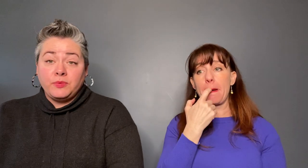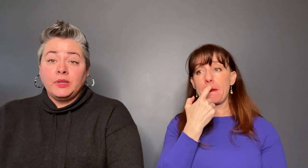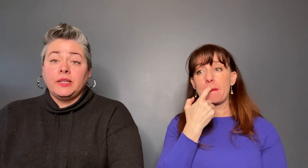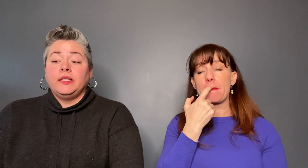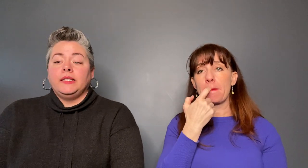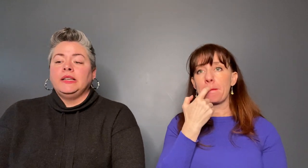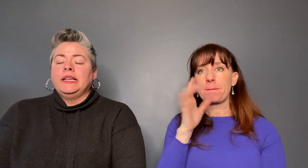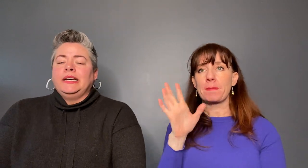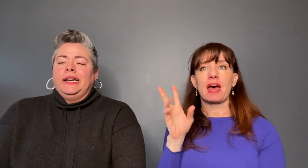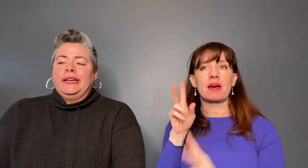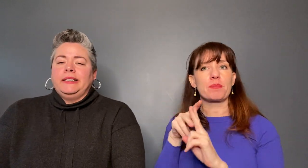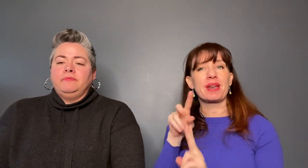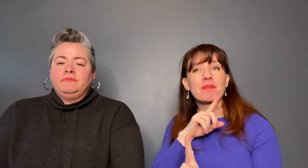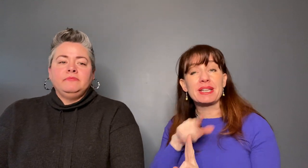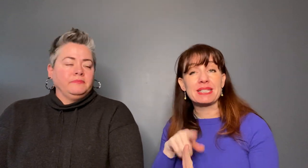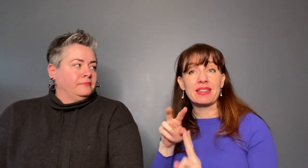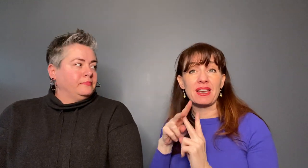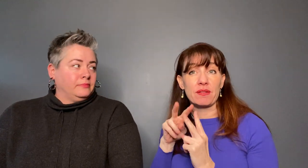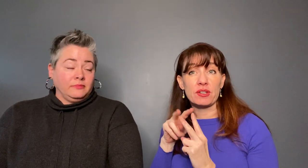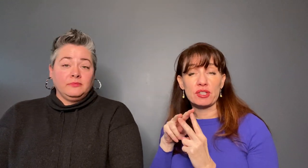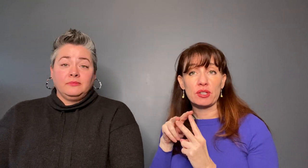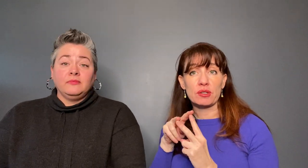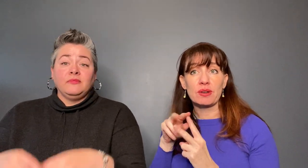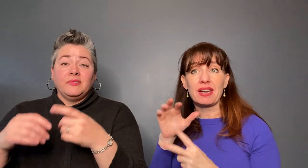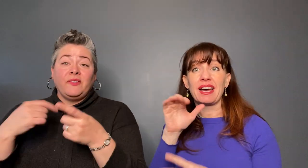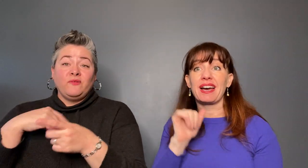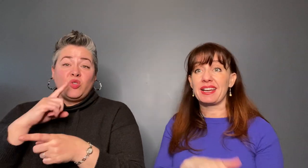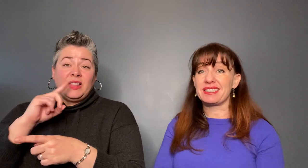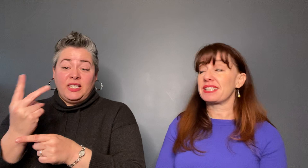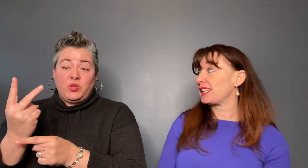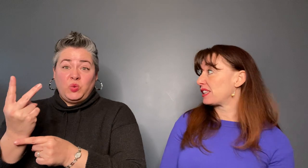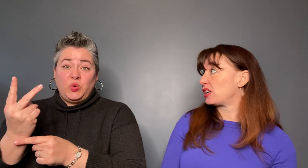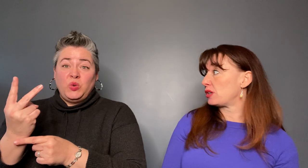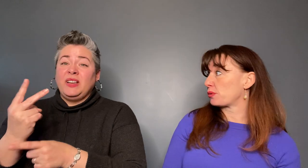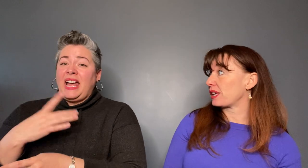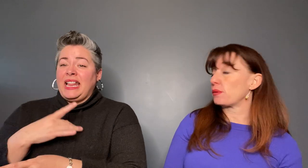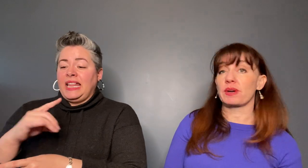really good but I'm going to say that of the two, I did like the Auld Reekie one